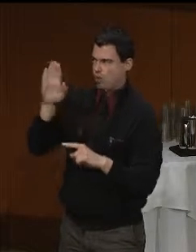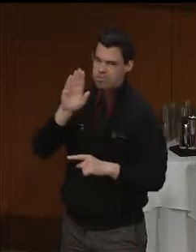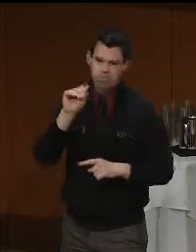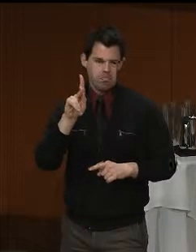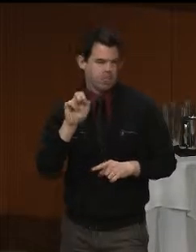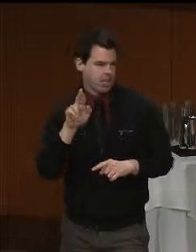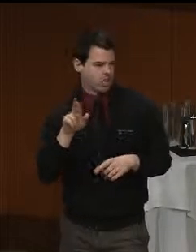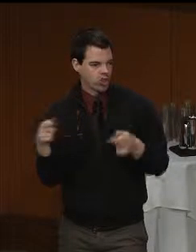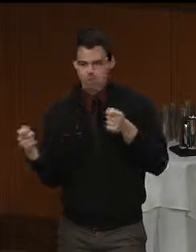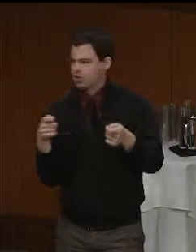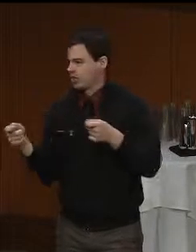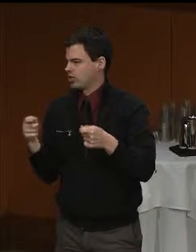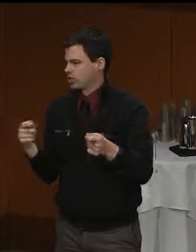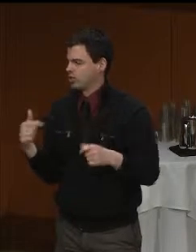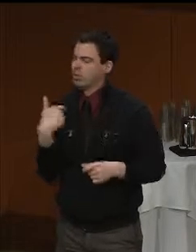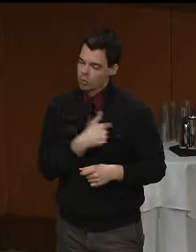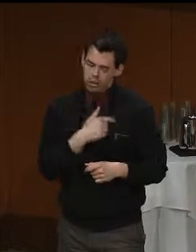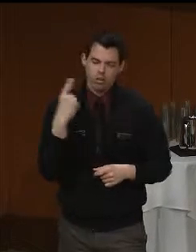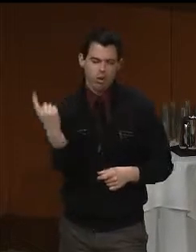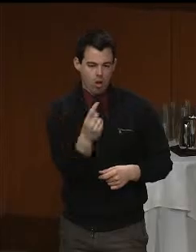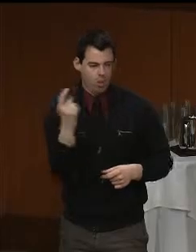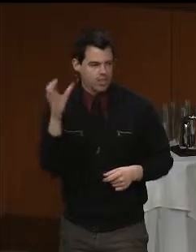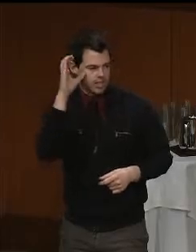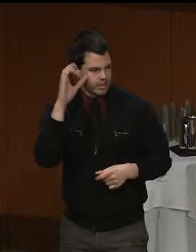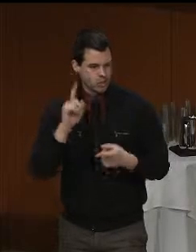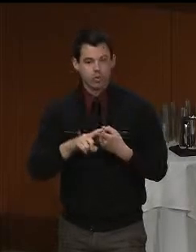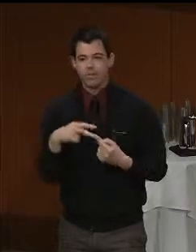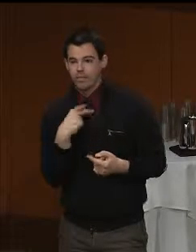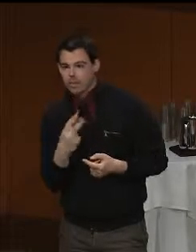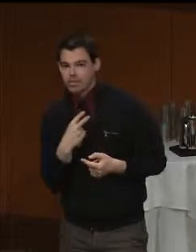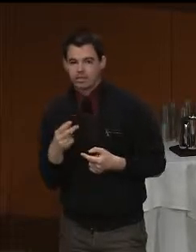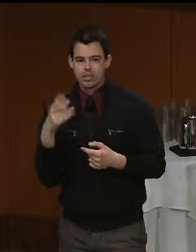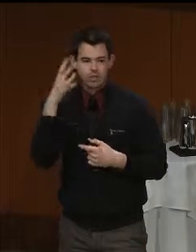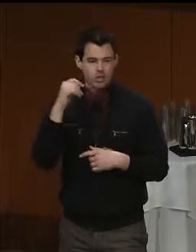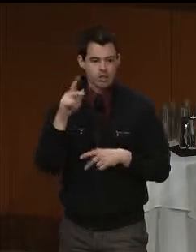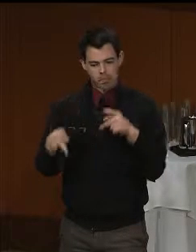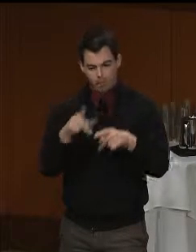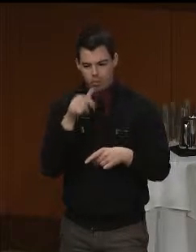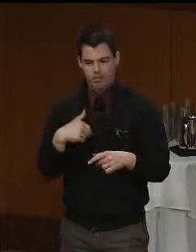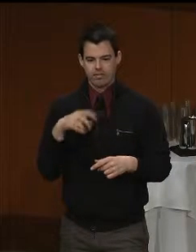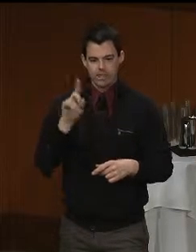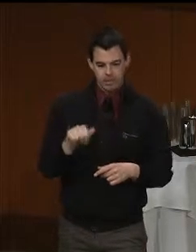We will always listen to the voices and experience of individuals with disabilities or challenges